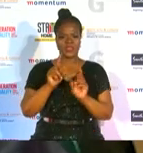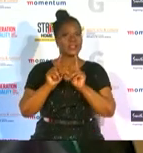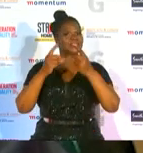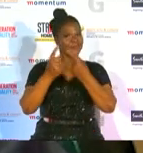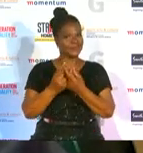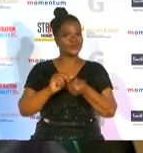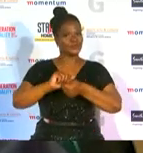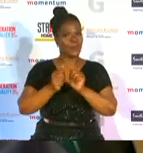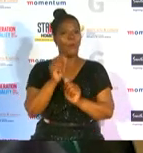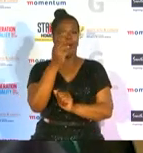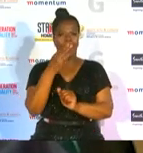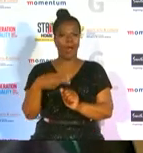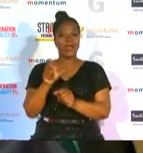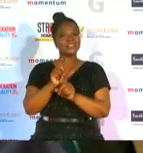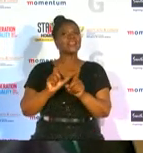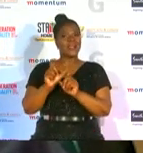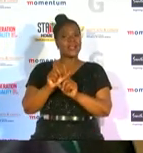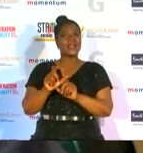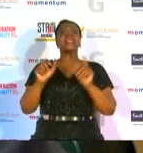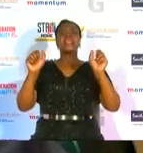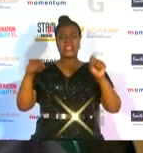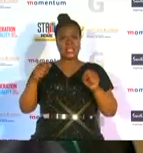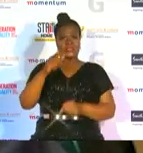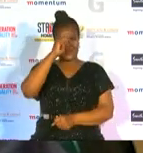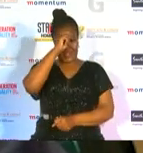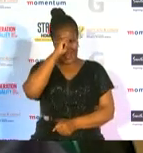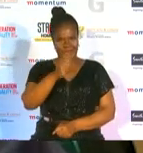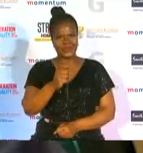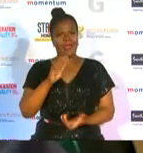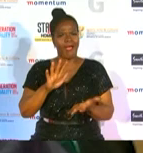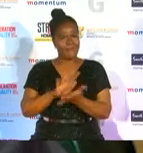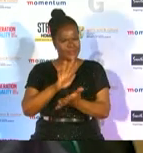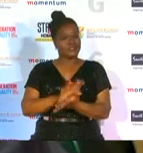culture acknowledge the and and appreciate